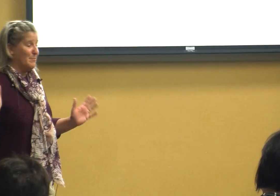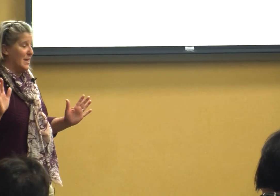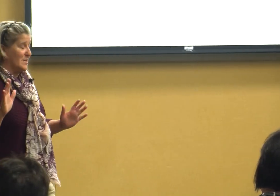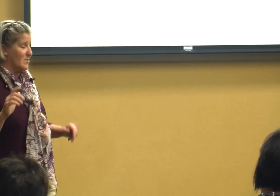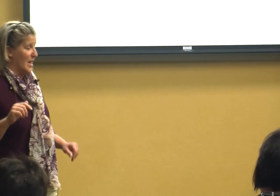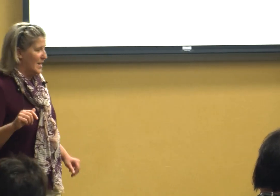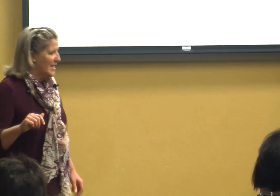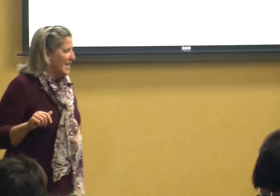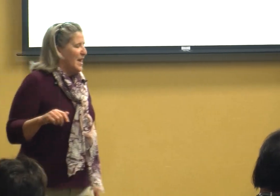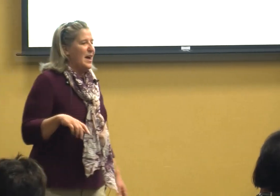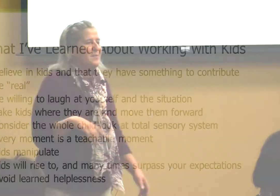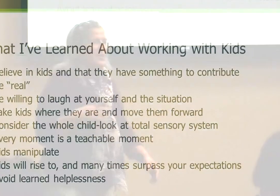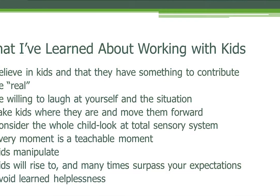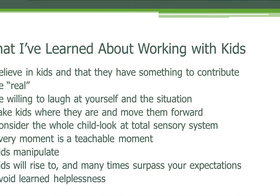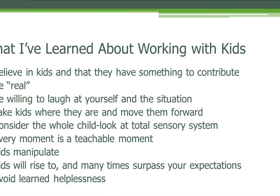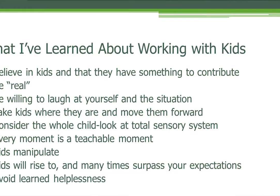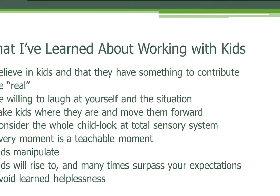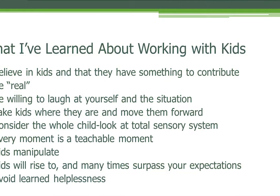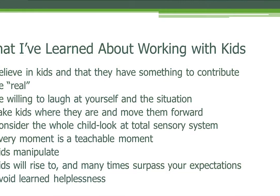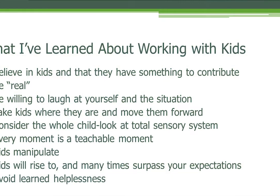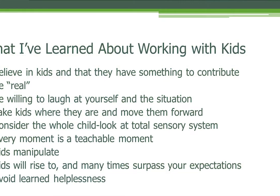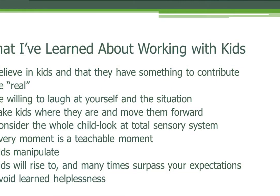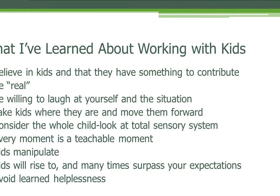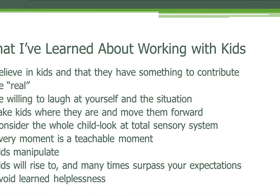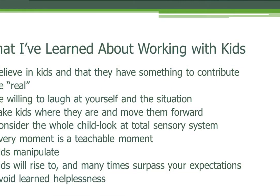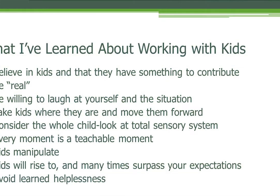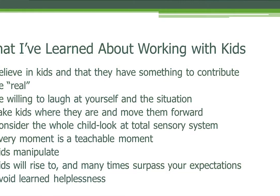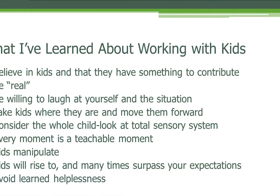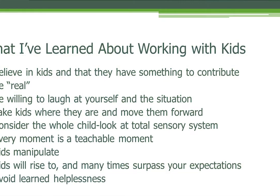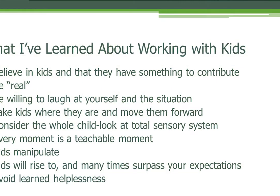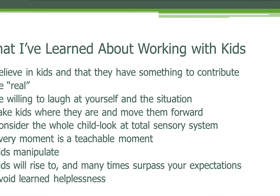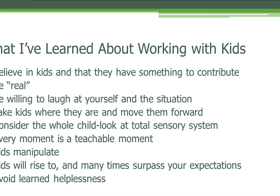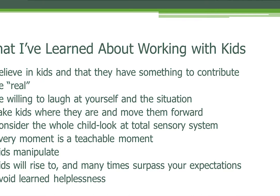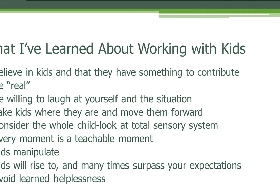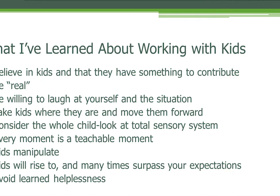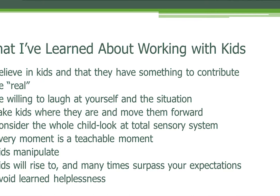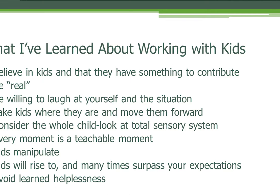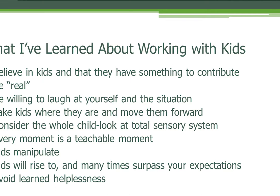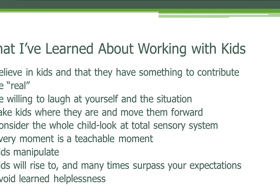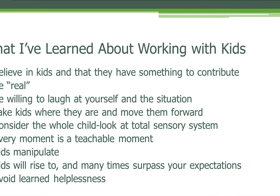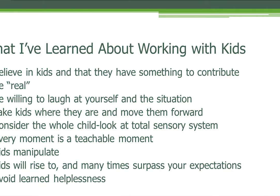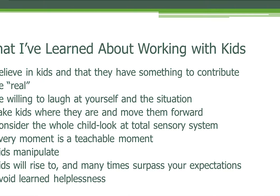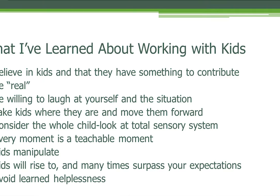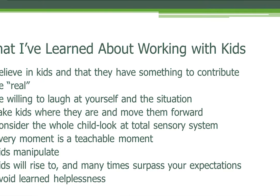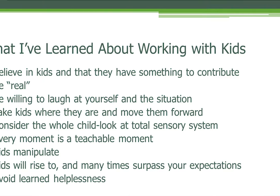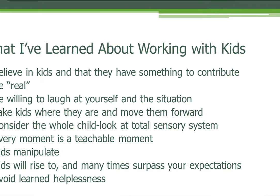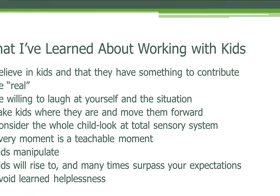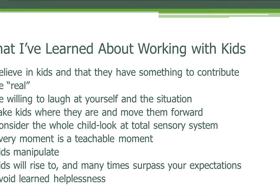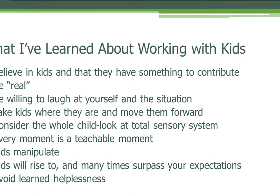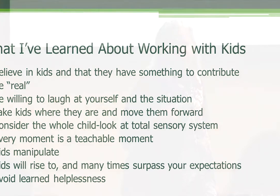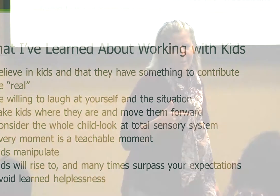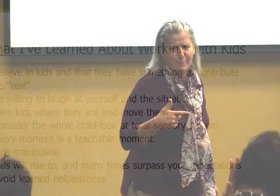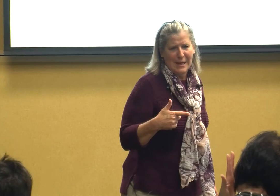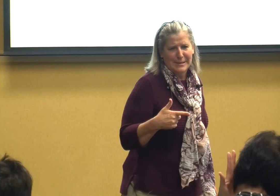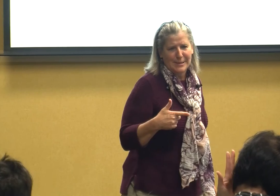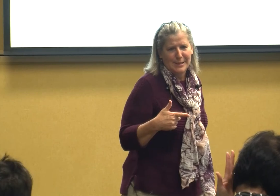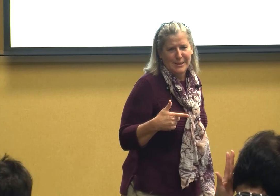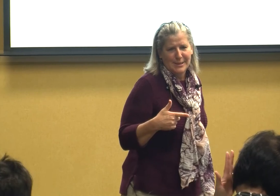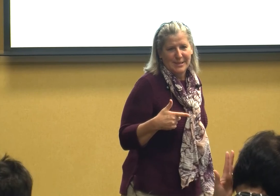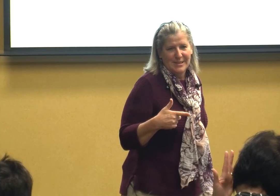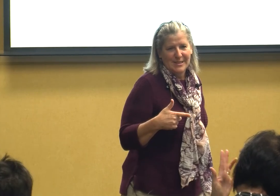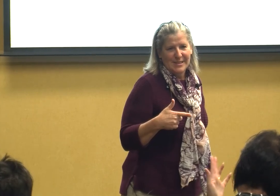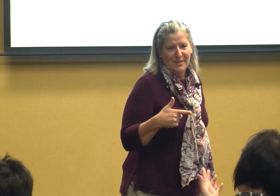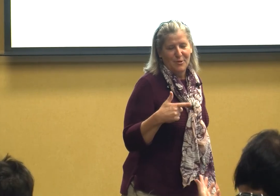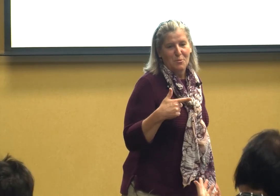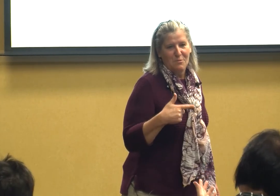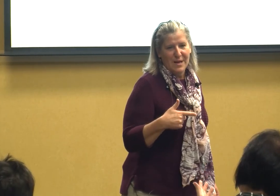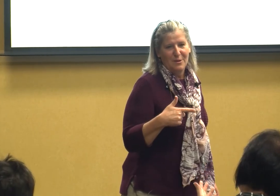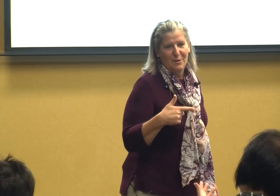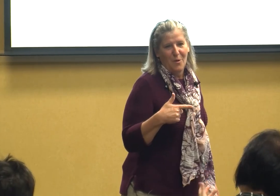me it's okay the next thing is to be real you kids can tell in a heartbeat if you're real or